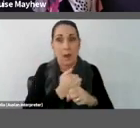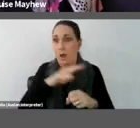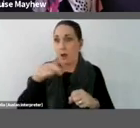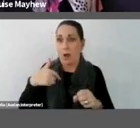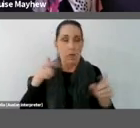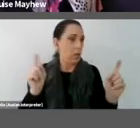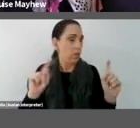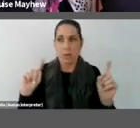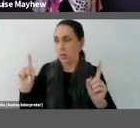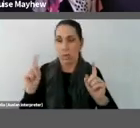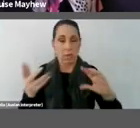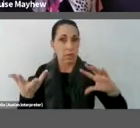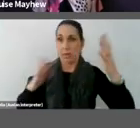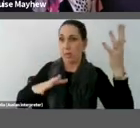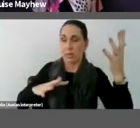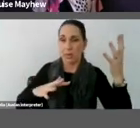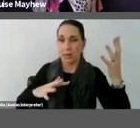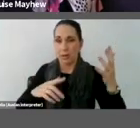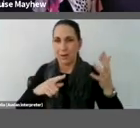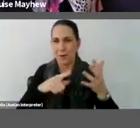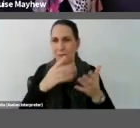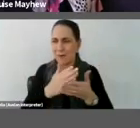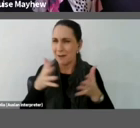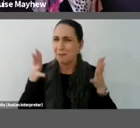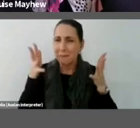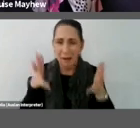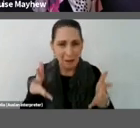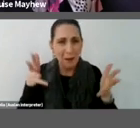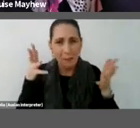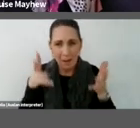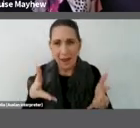it makes your own body peculiar and your shadow seems strange,